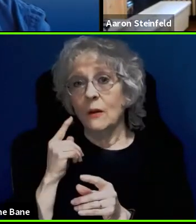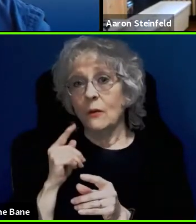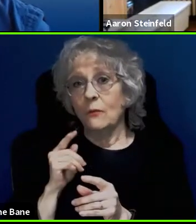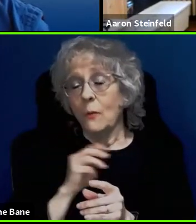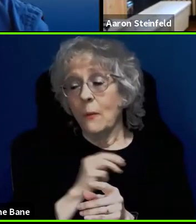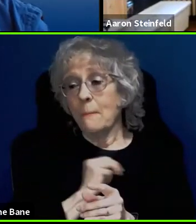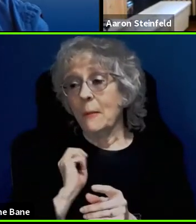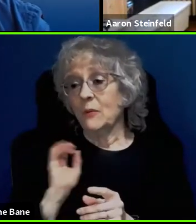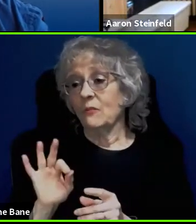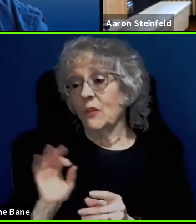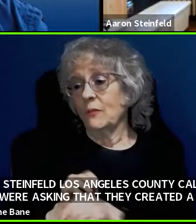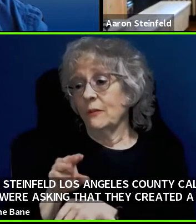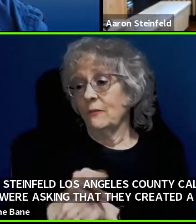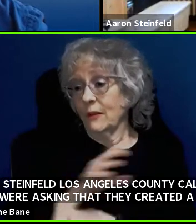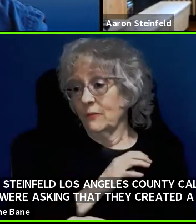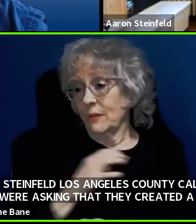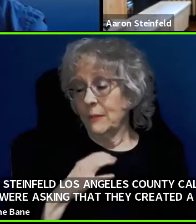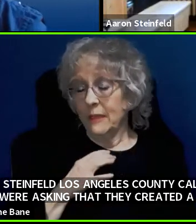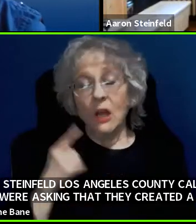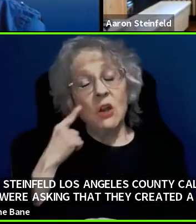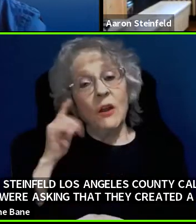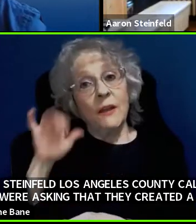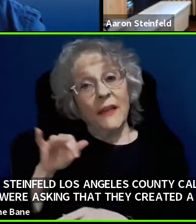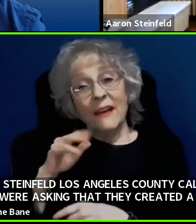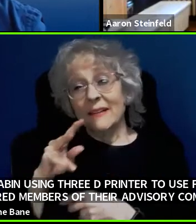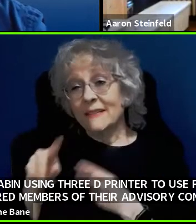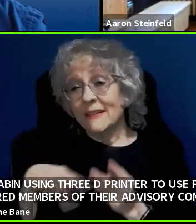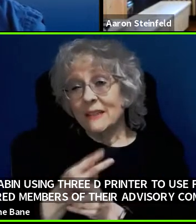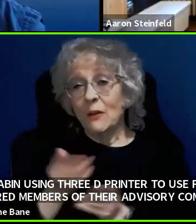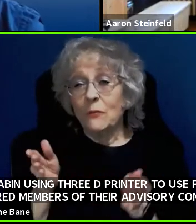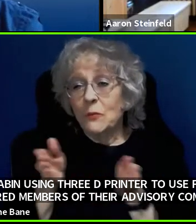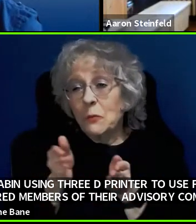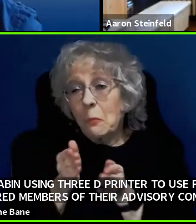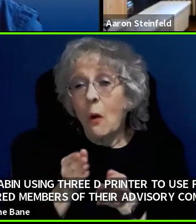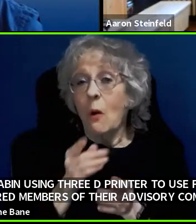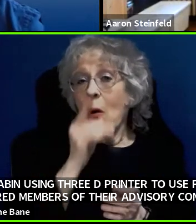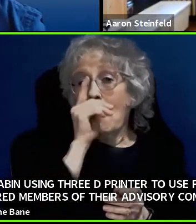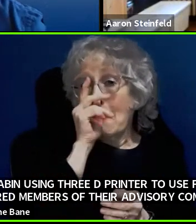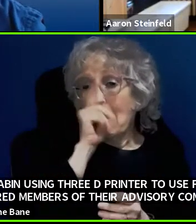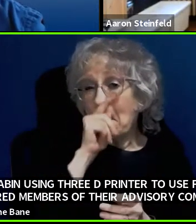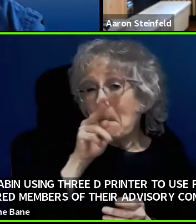Do you think those sort of small mockups are useful in demonstrating how a system